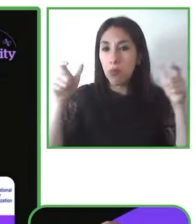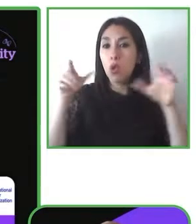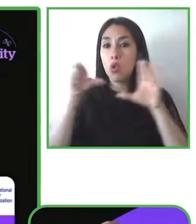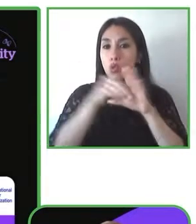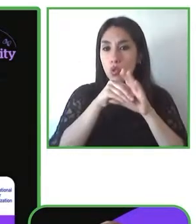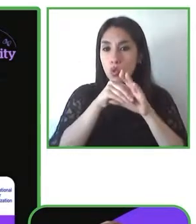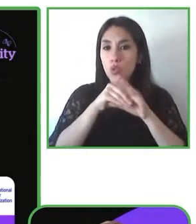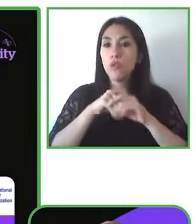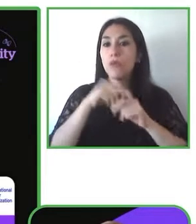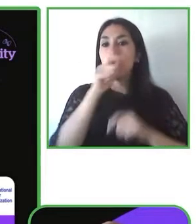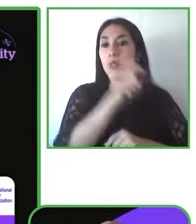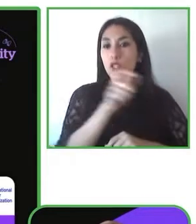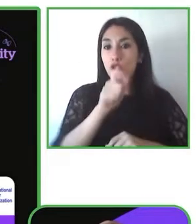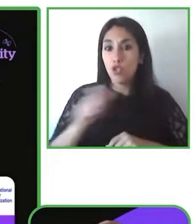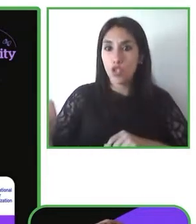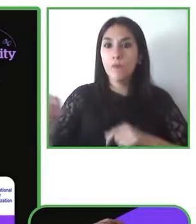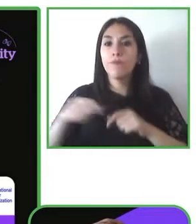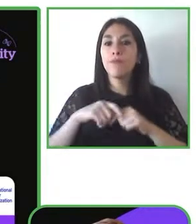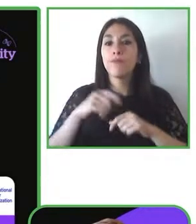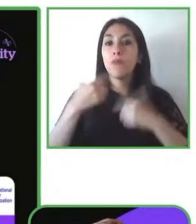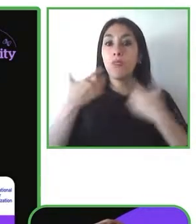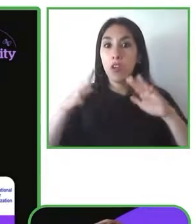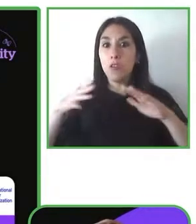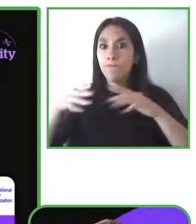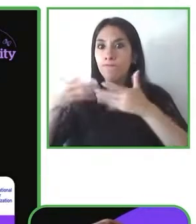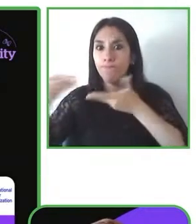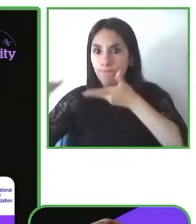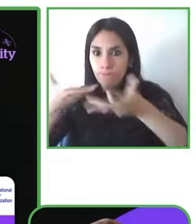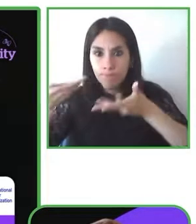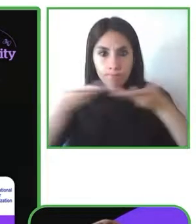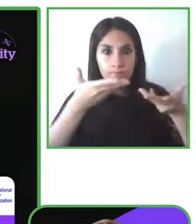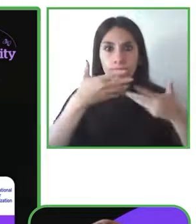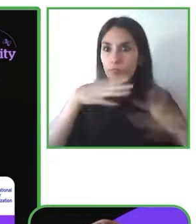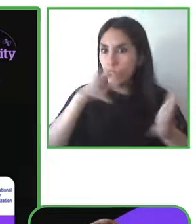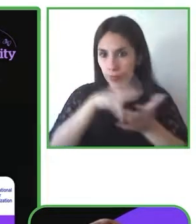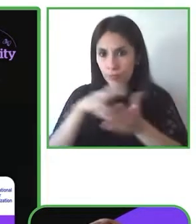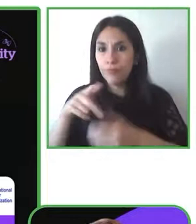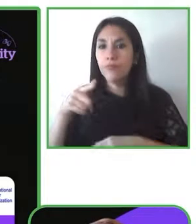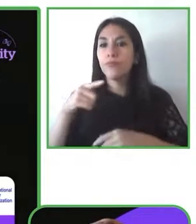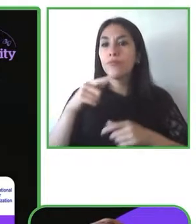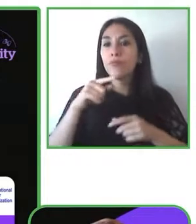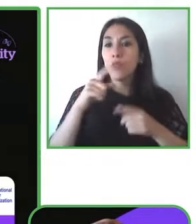operational excellence and compliance looking at our portfolio our systems and processes our own id